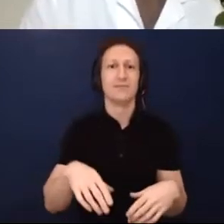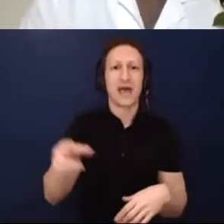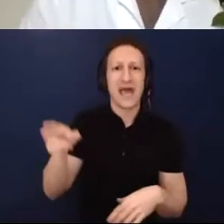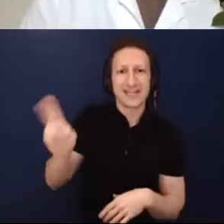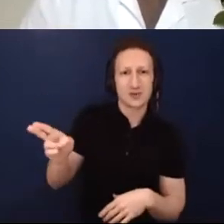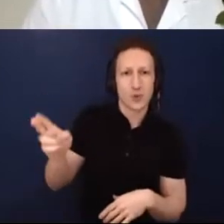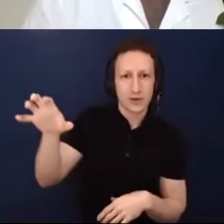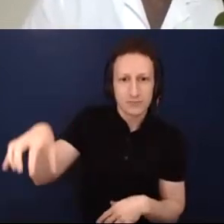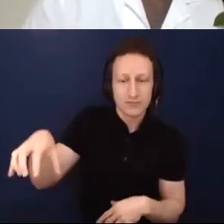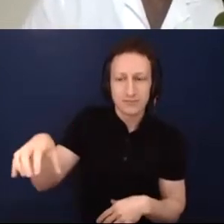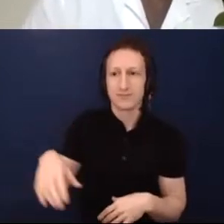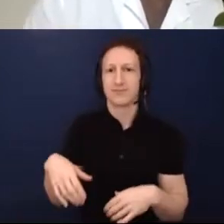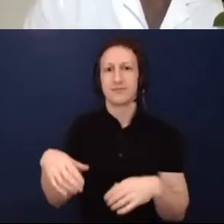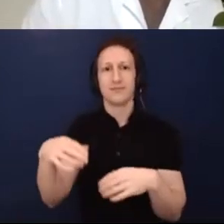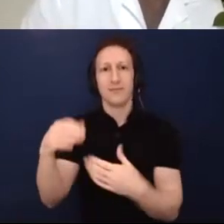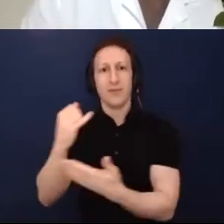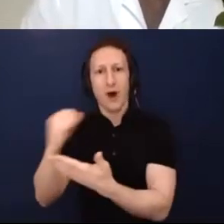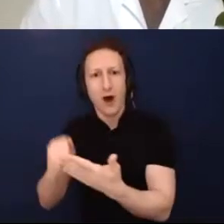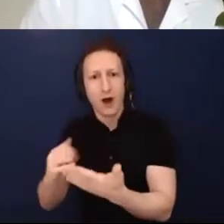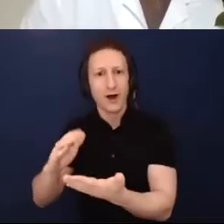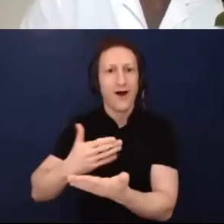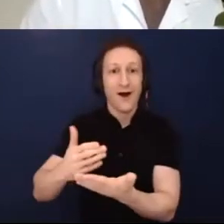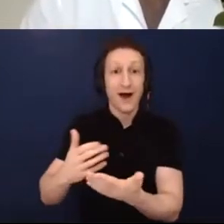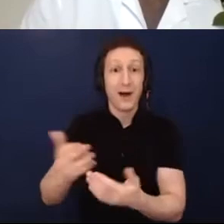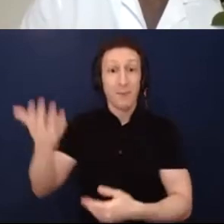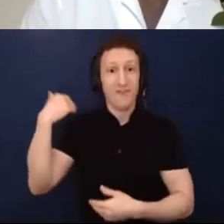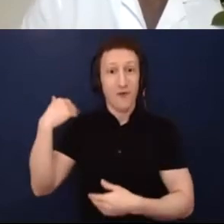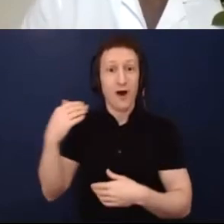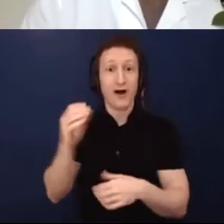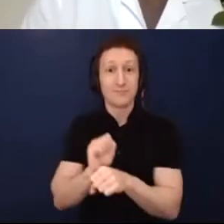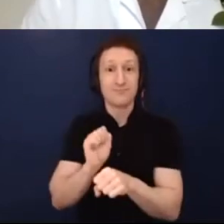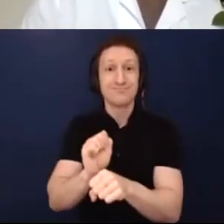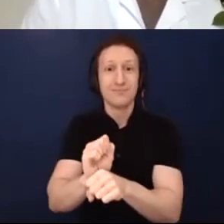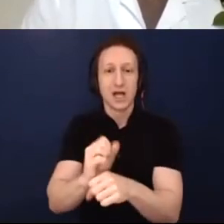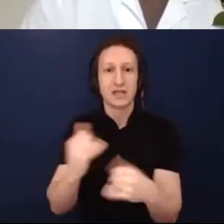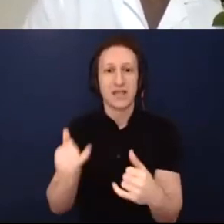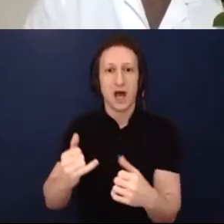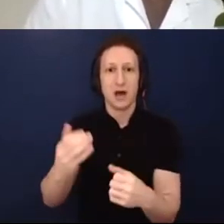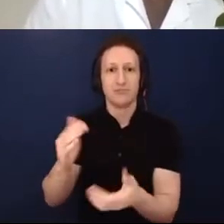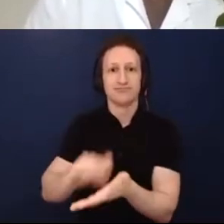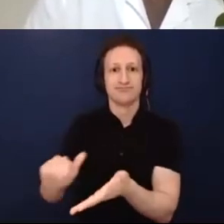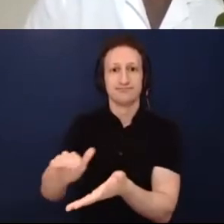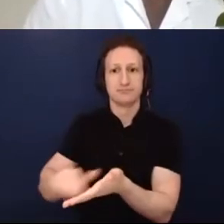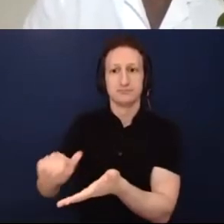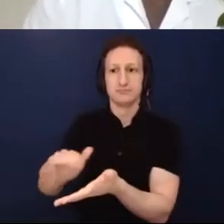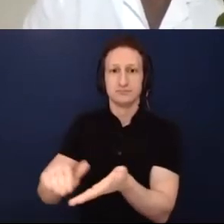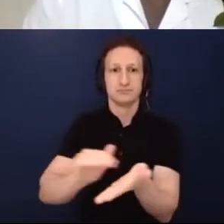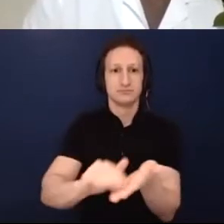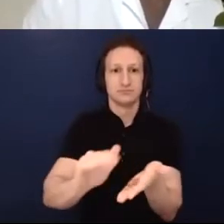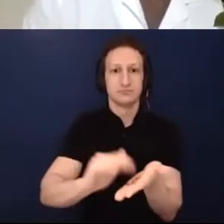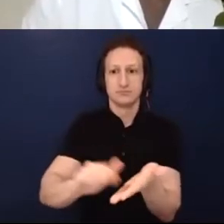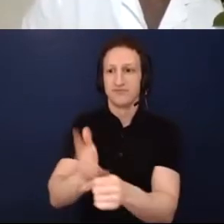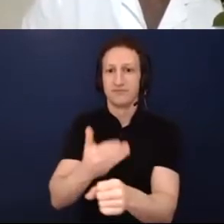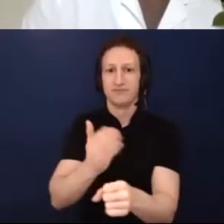In ways that I'm talking about, this is going to be a ripple effect, because so much of how culture institutions have been operating, which